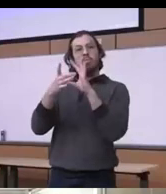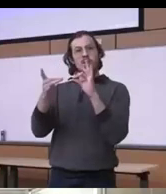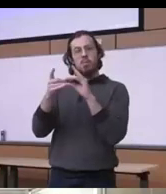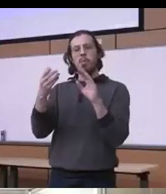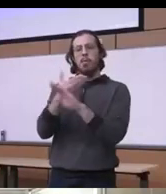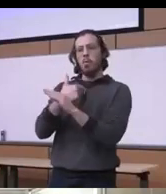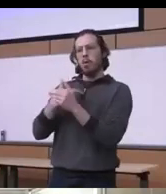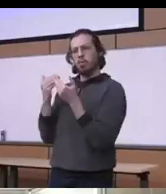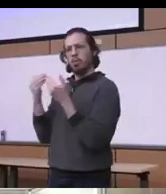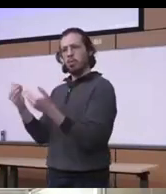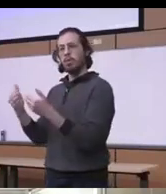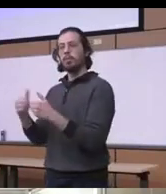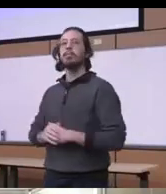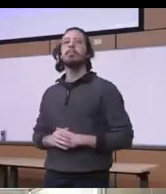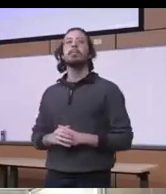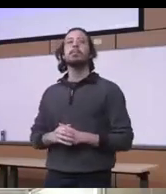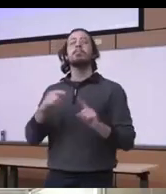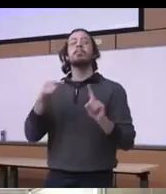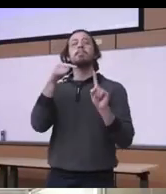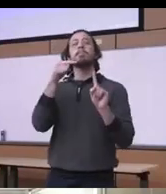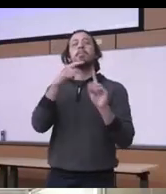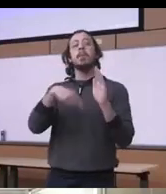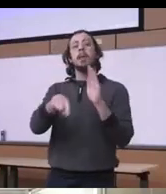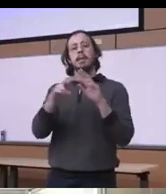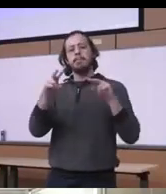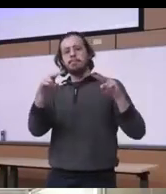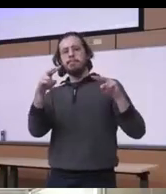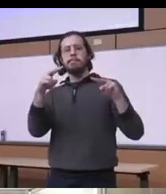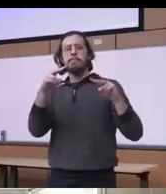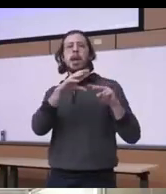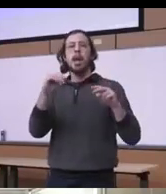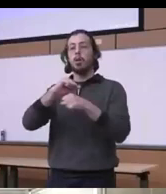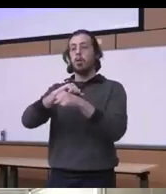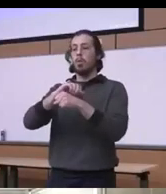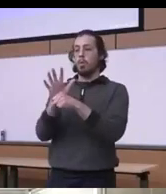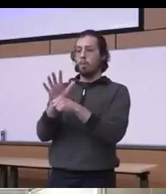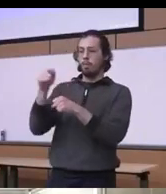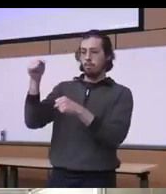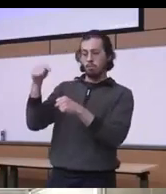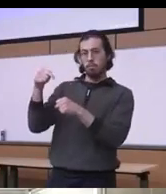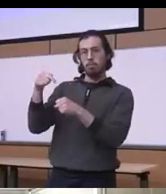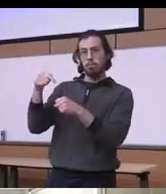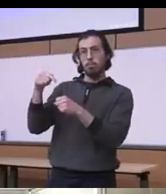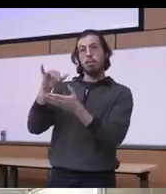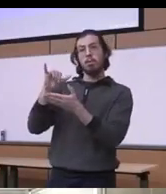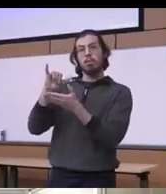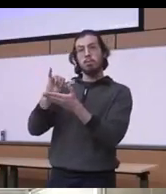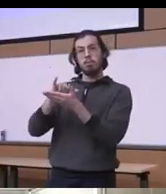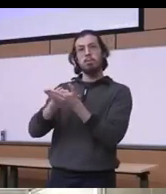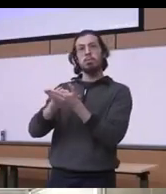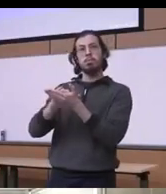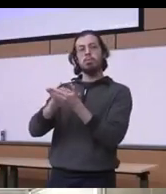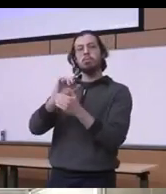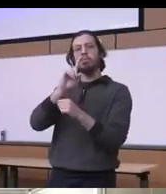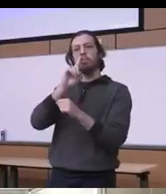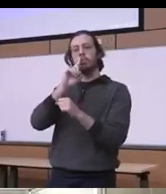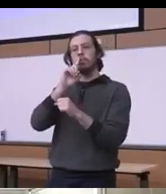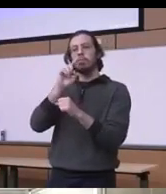is that how also the stigma and and covid-19 the pandemic have been really also fueling also these